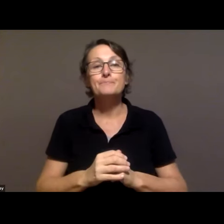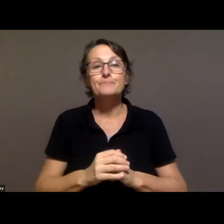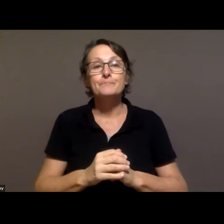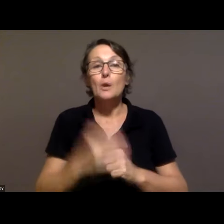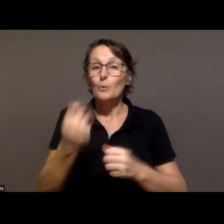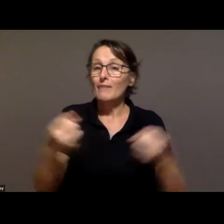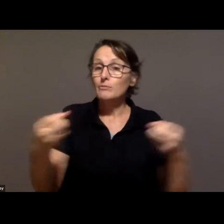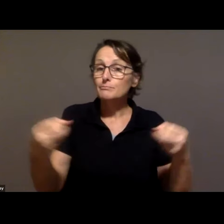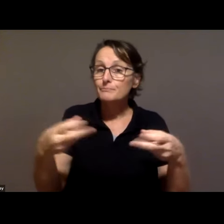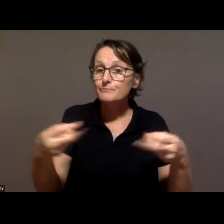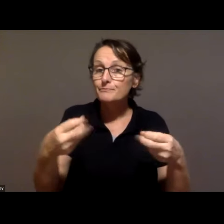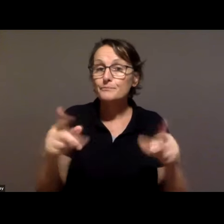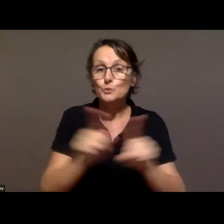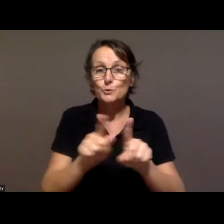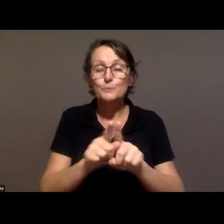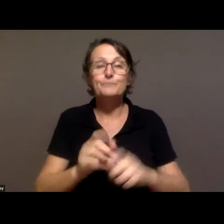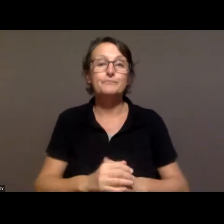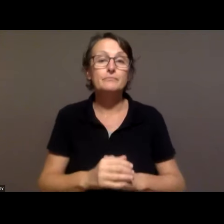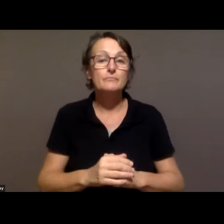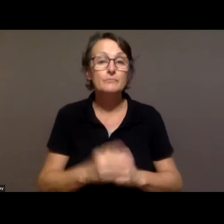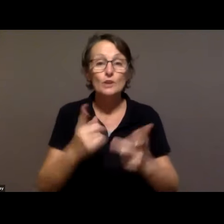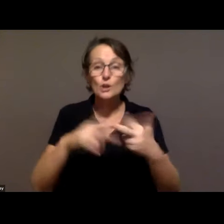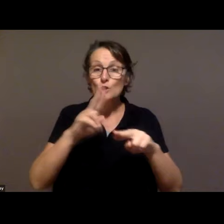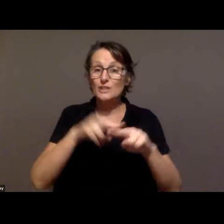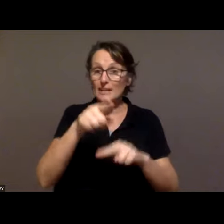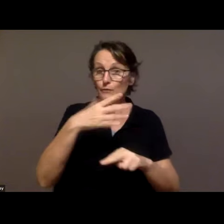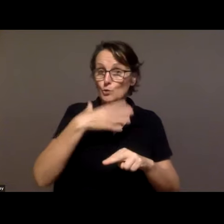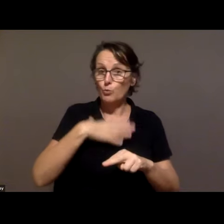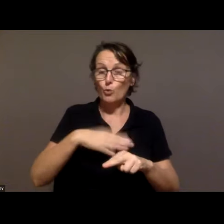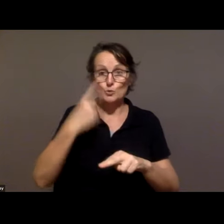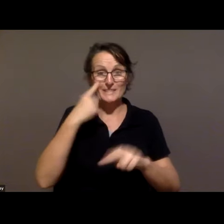captioning is also available. If you wish to enlarge the view of the